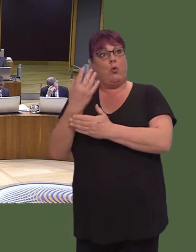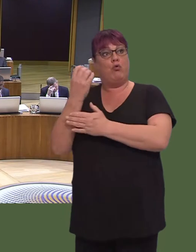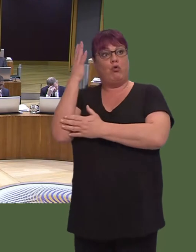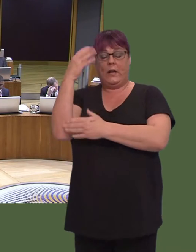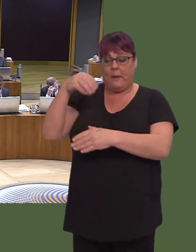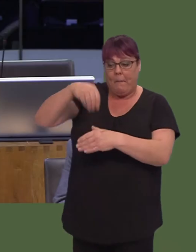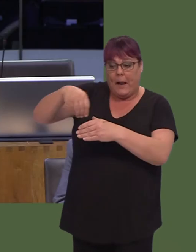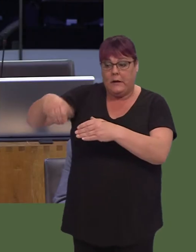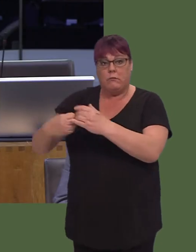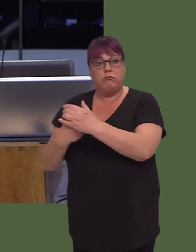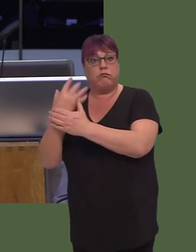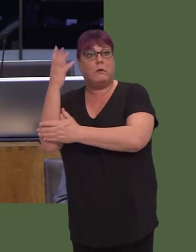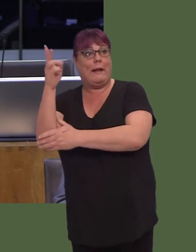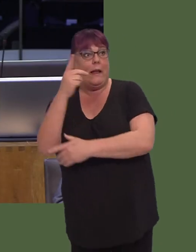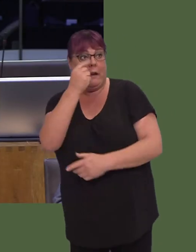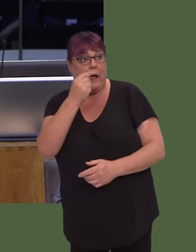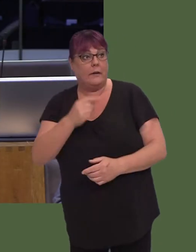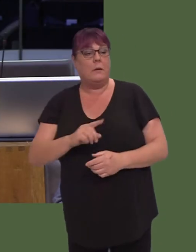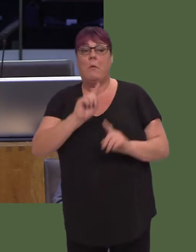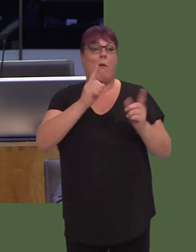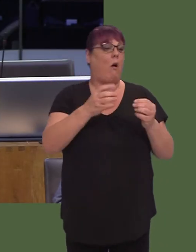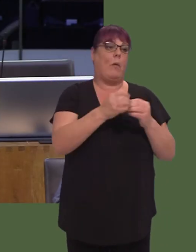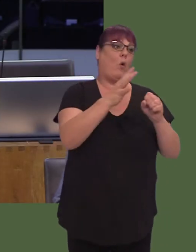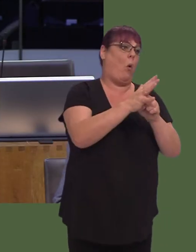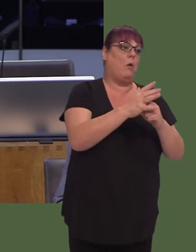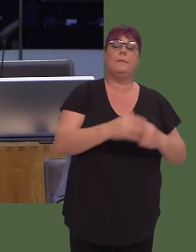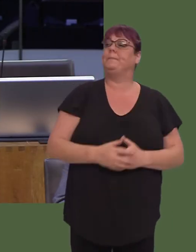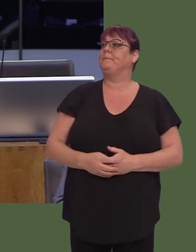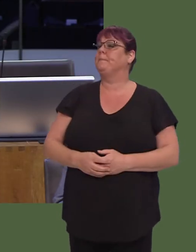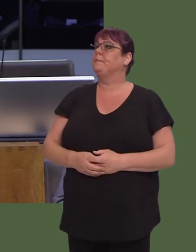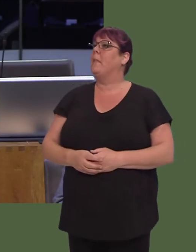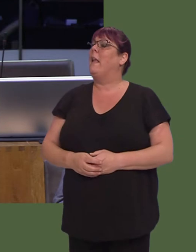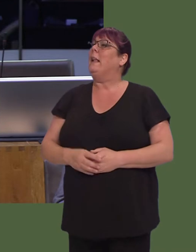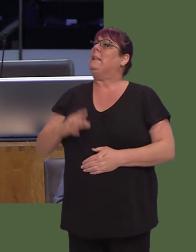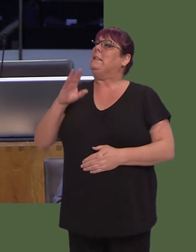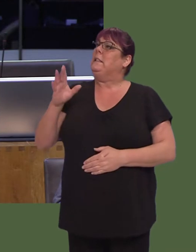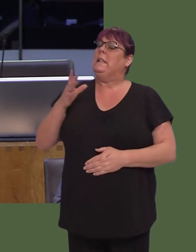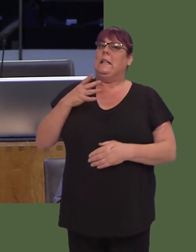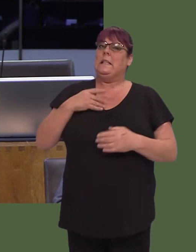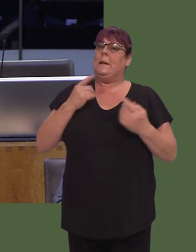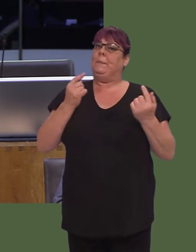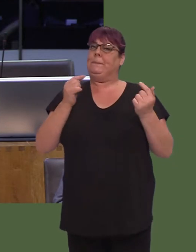There are some contentious arguments going on about wood burning and biomass, as to whether